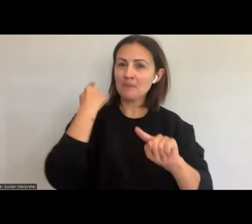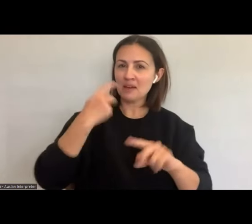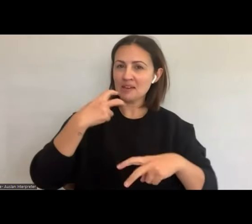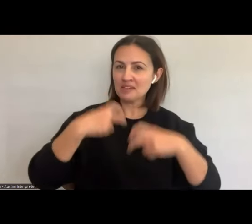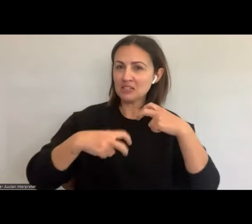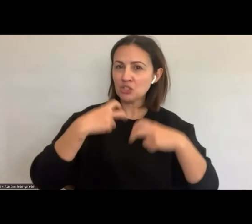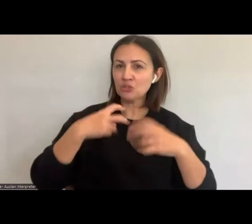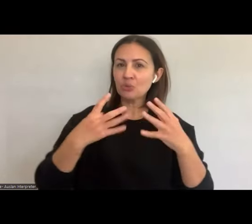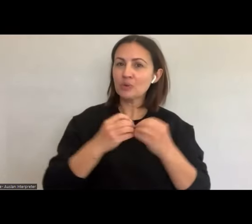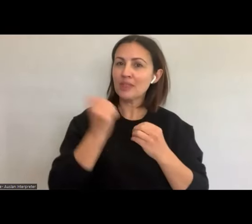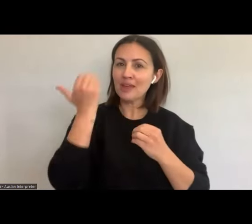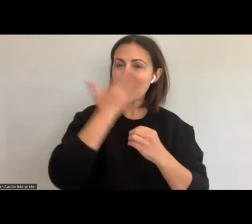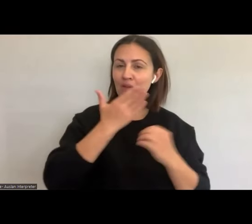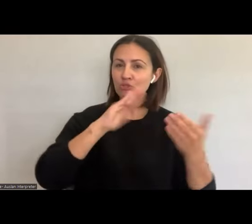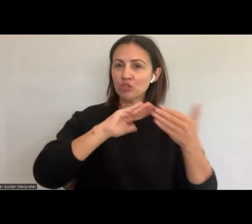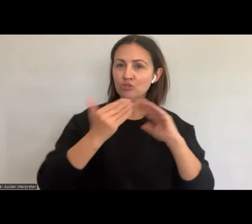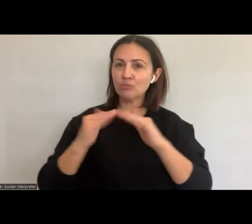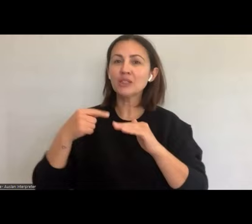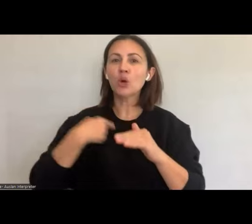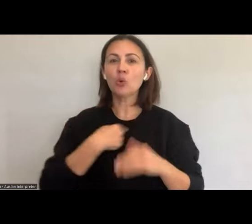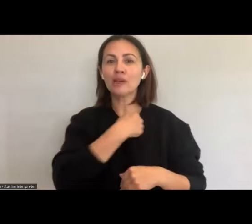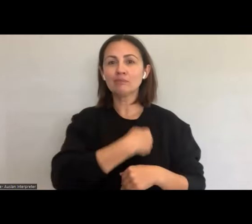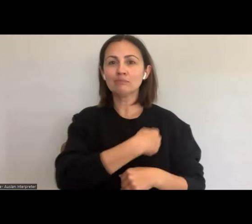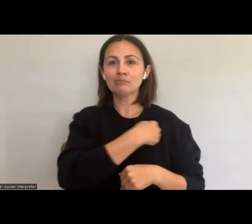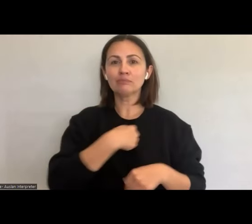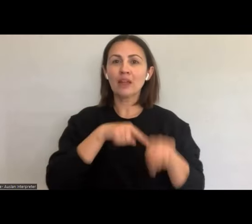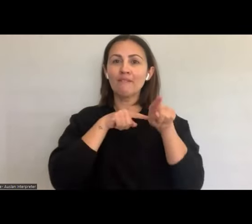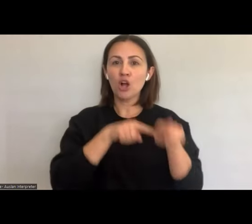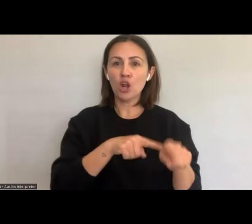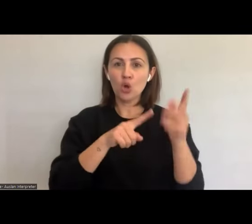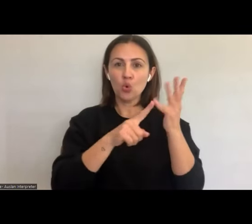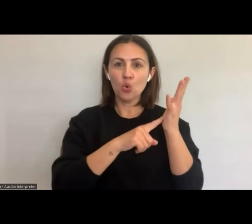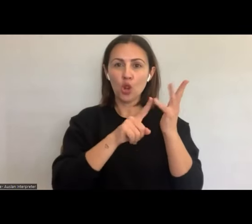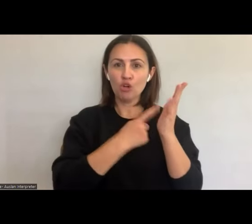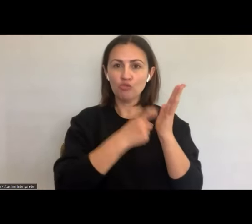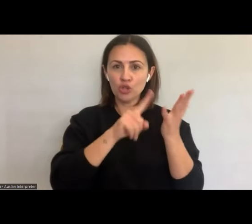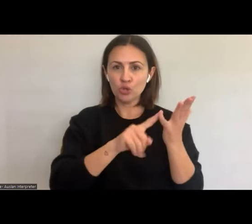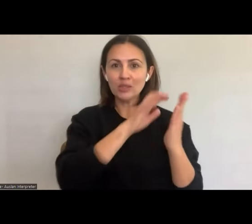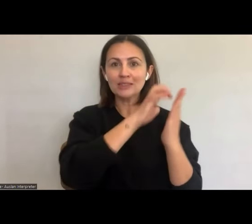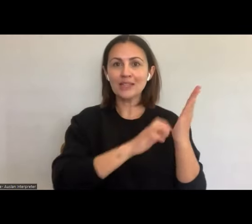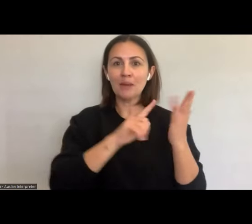the Uluru's statement of the heart. Always was and always will be.